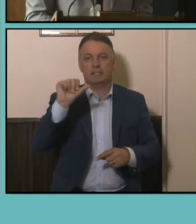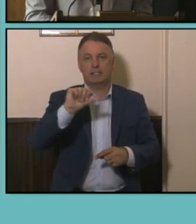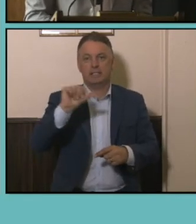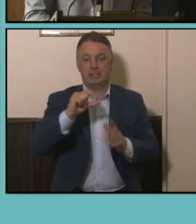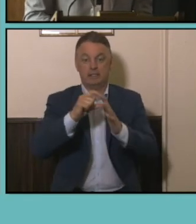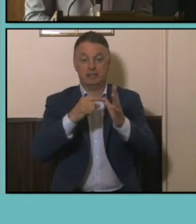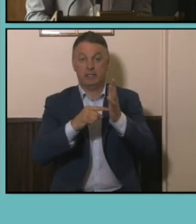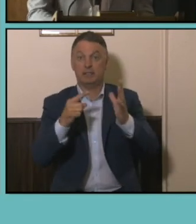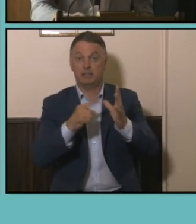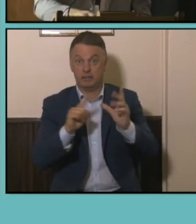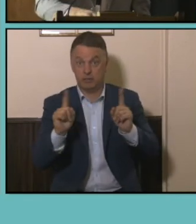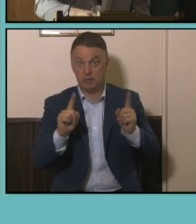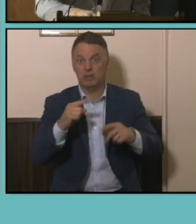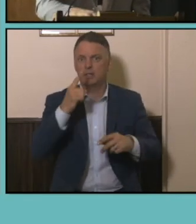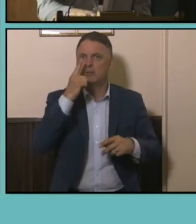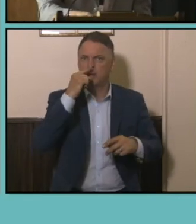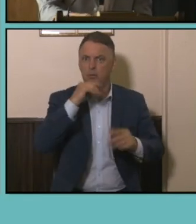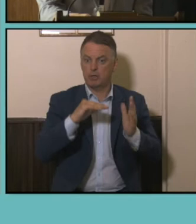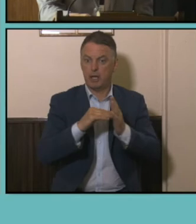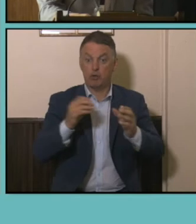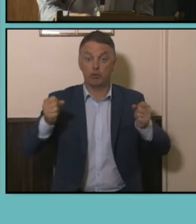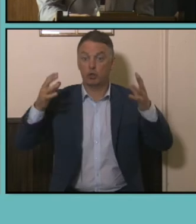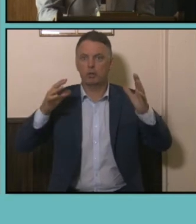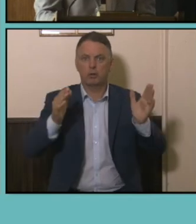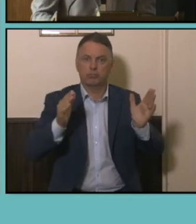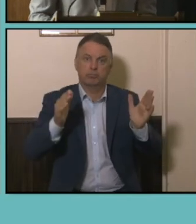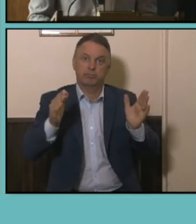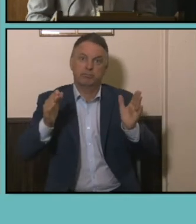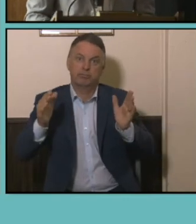narrative is people working later in life and also more hours later in life